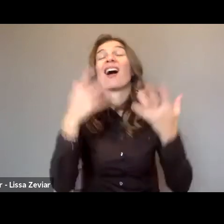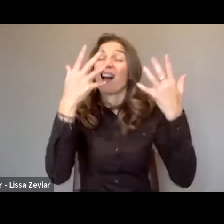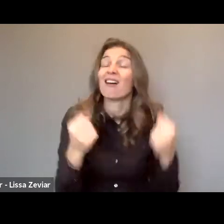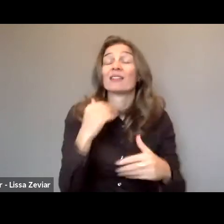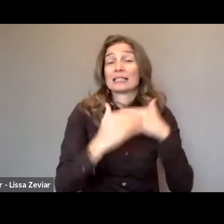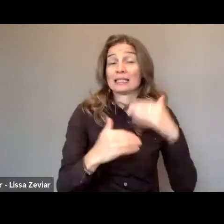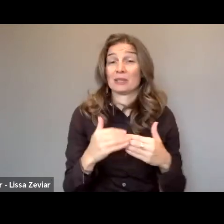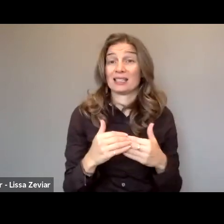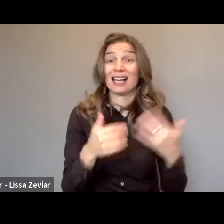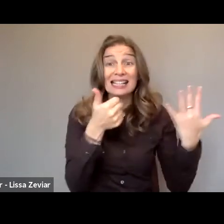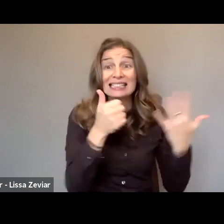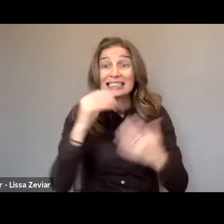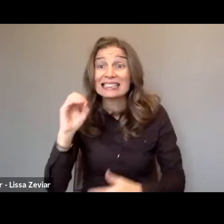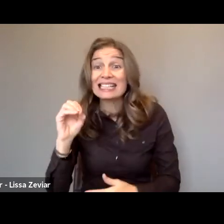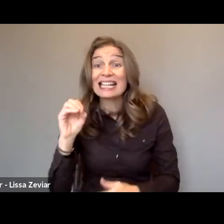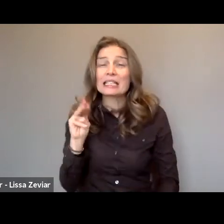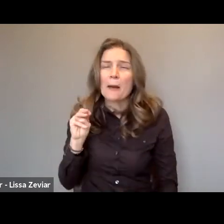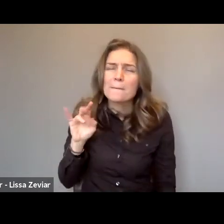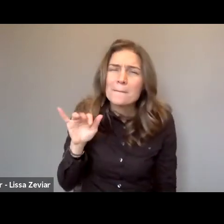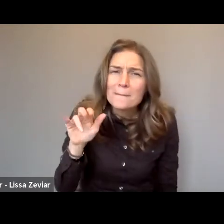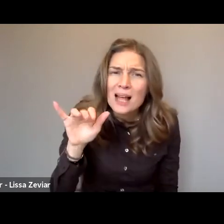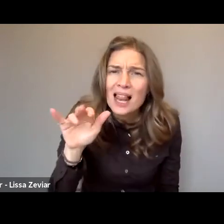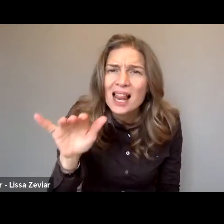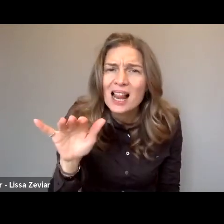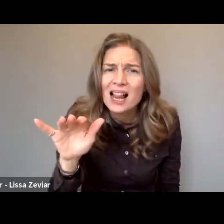60 million of citizen without any consideration